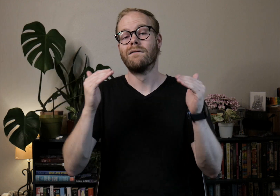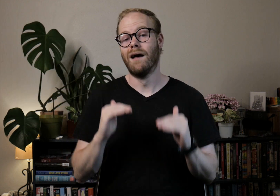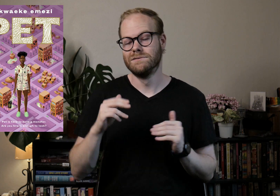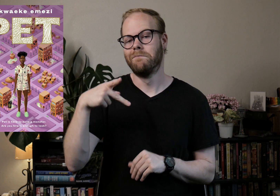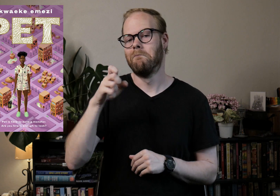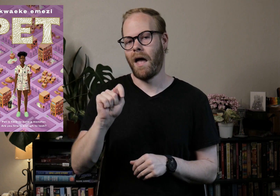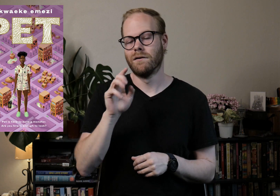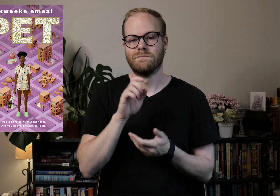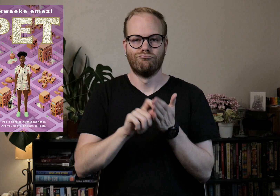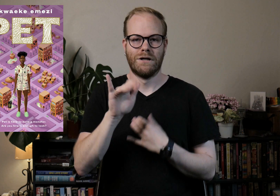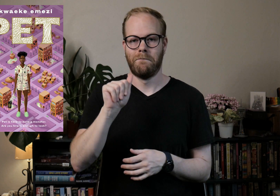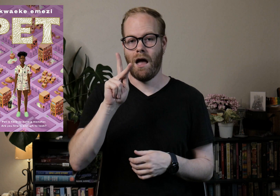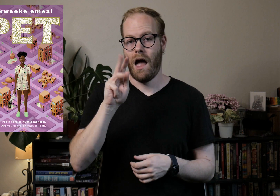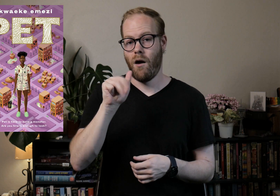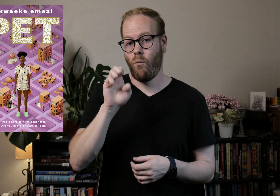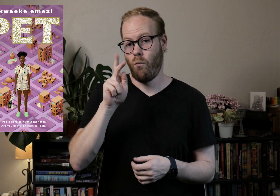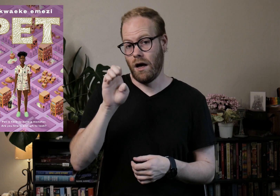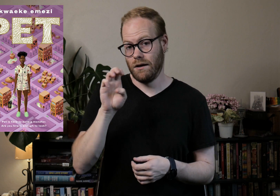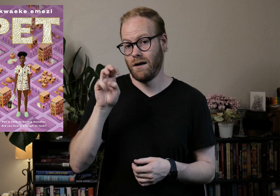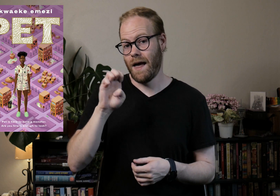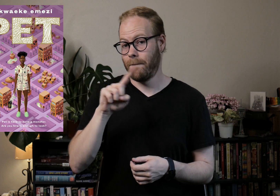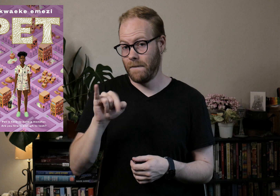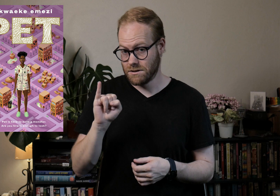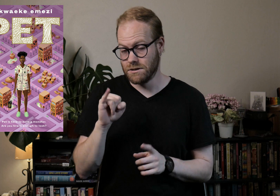Next, Pet by Akwaeke Emezi.